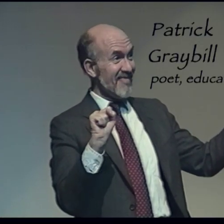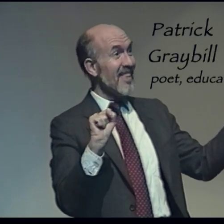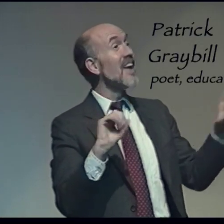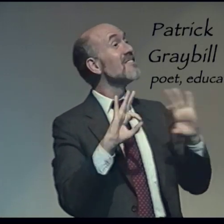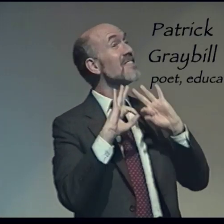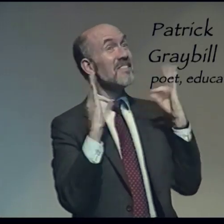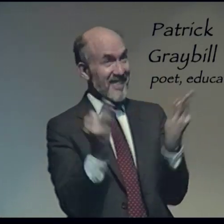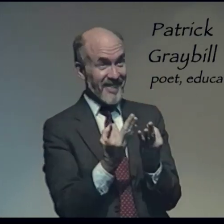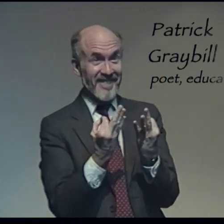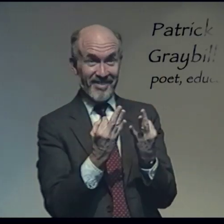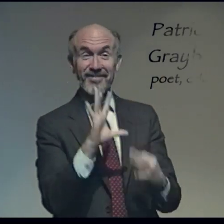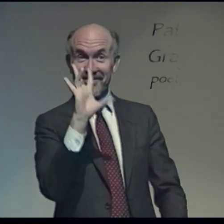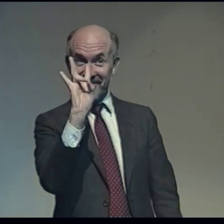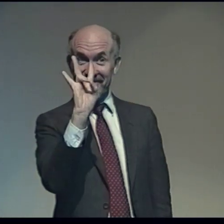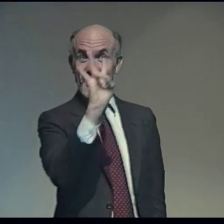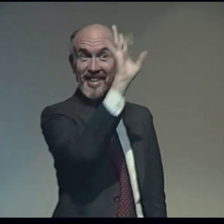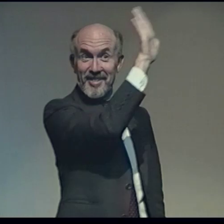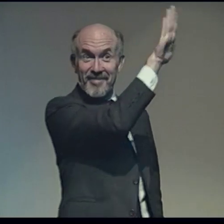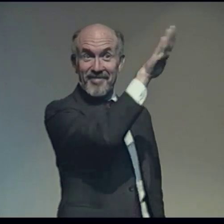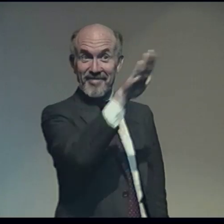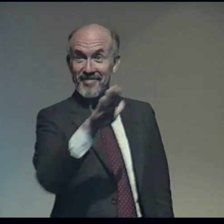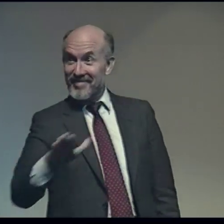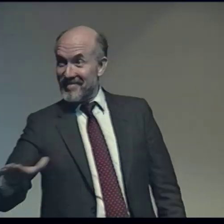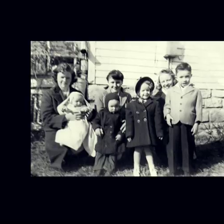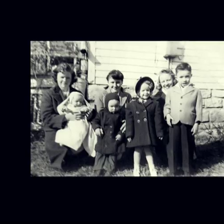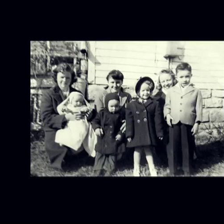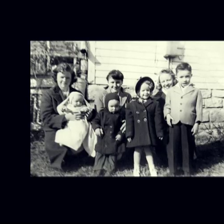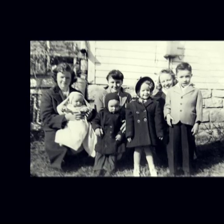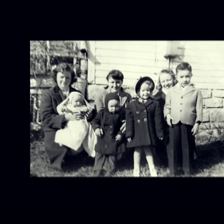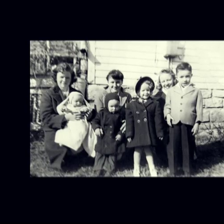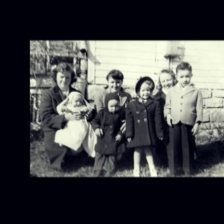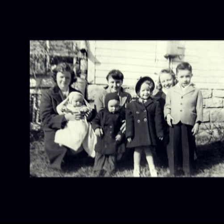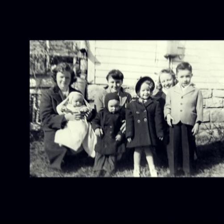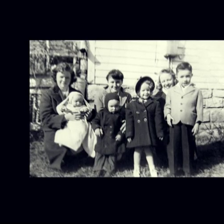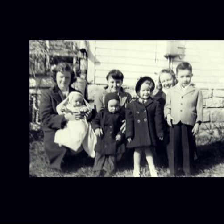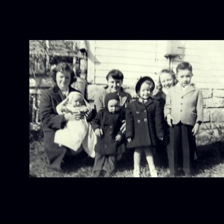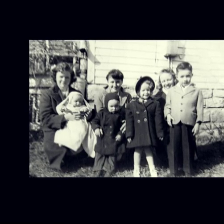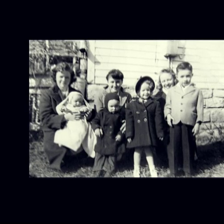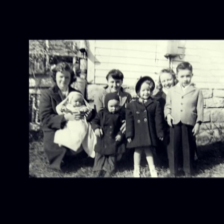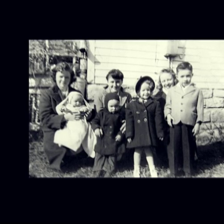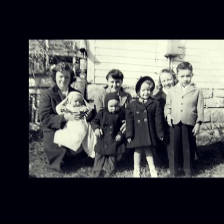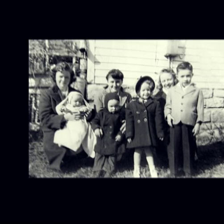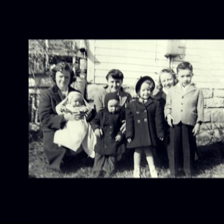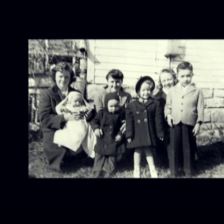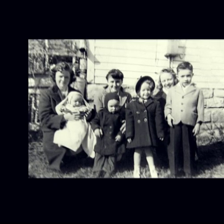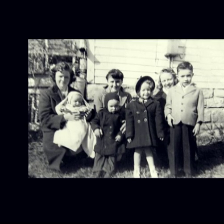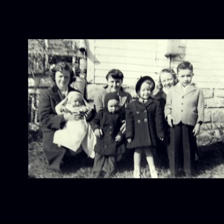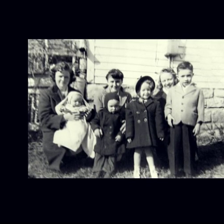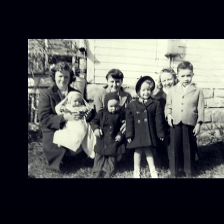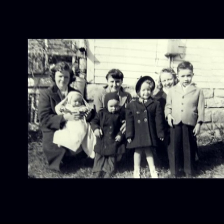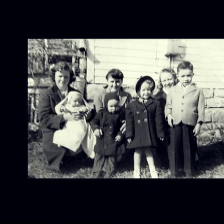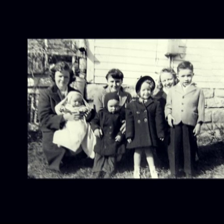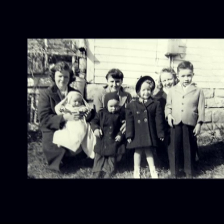I was born in Kansas, the fifth of seven children, five of whom were deaf.